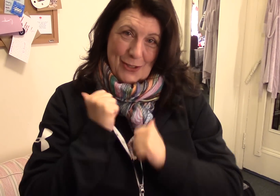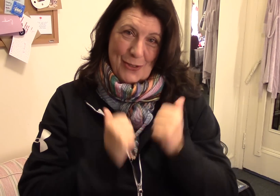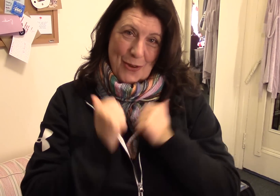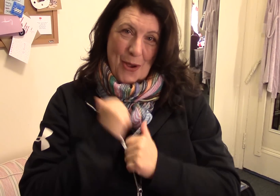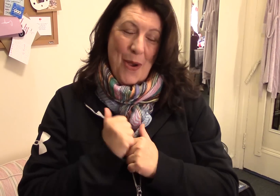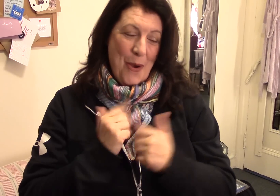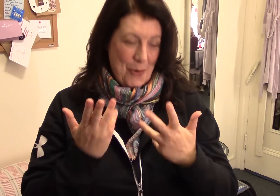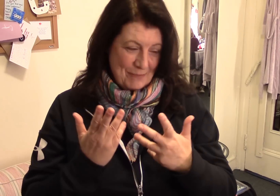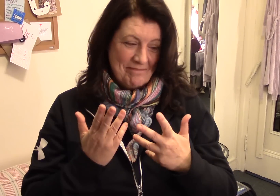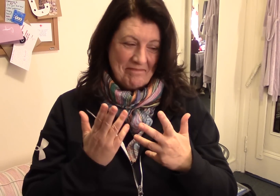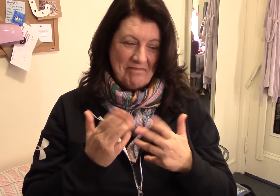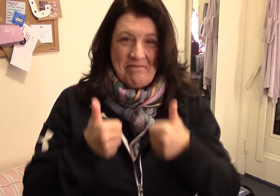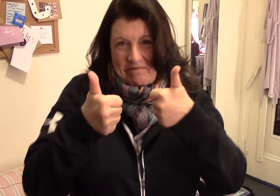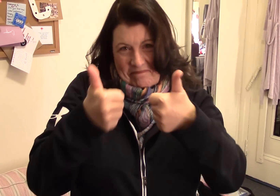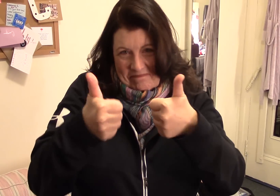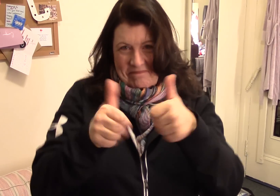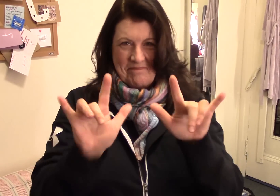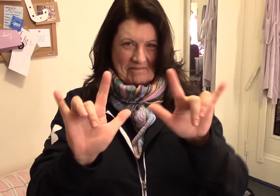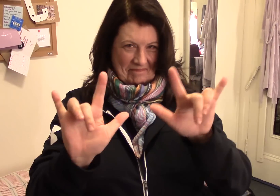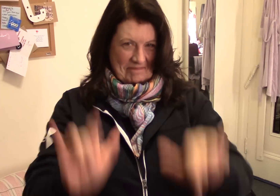to see the show, I love you guys.